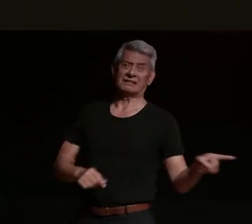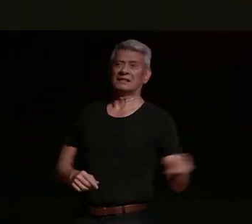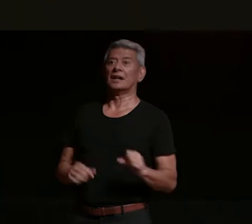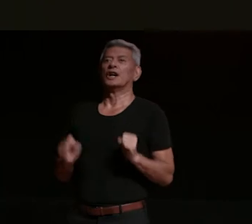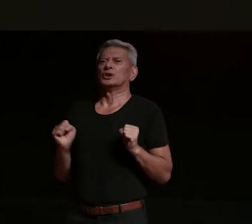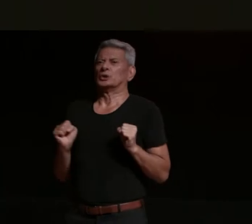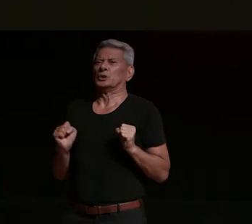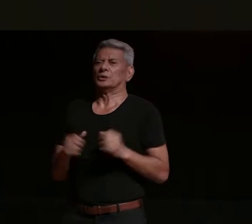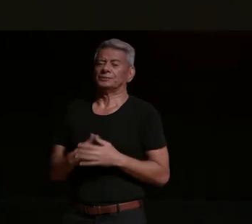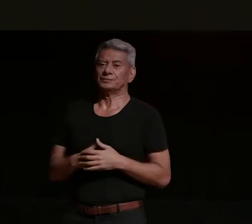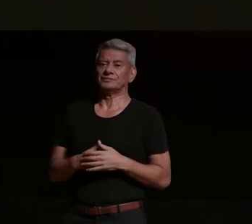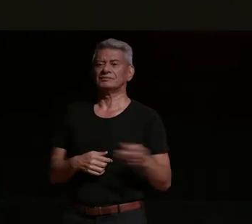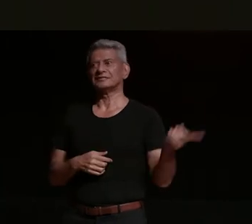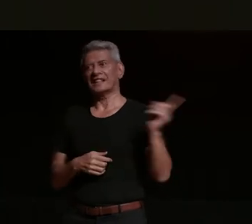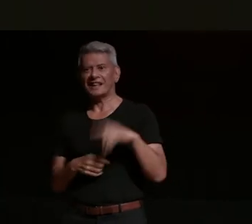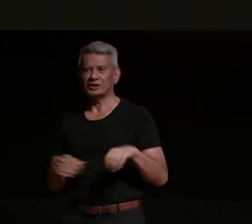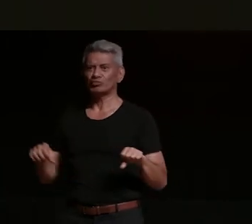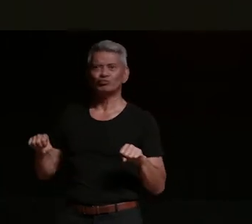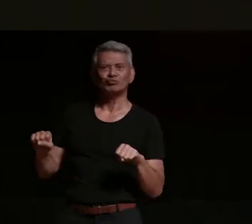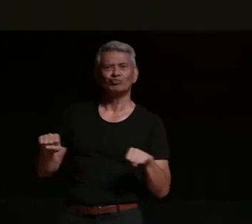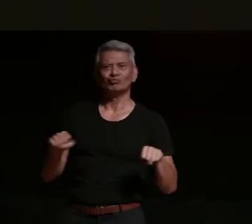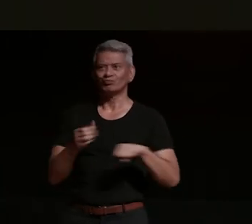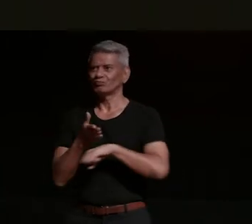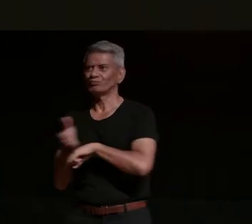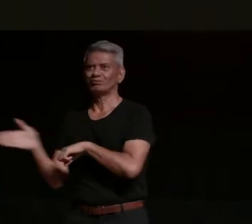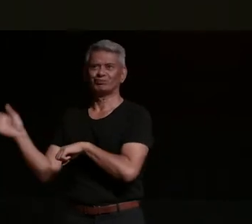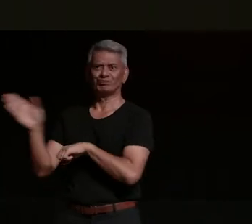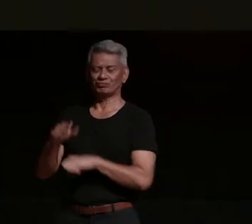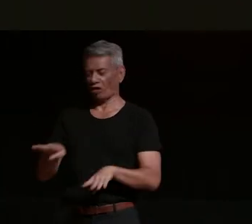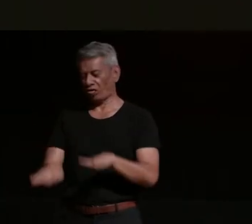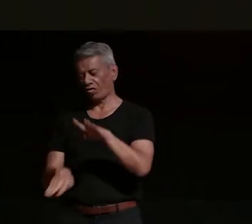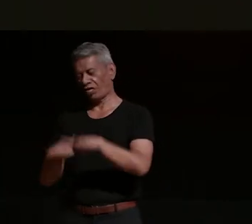so like here you ride and you guys are you know jandals and singlets and shorts i'm like what